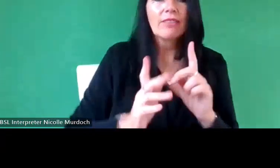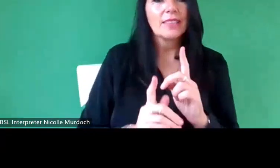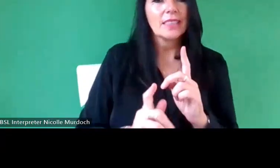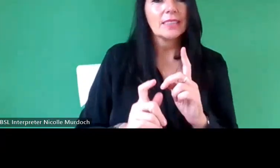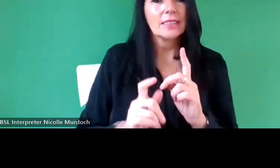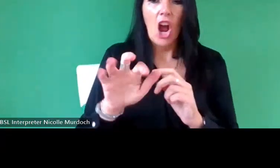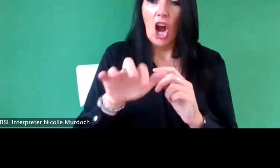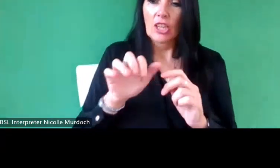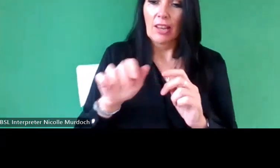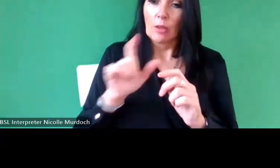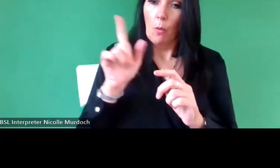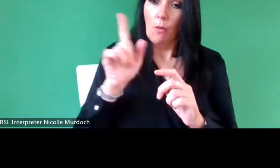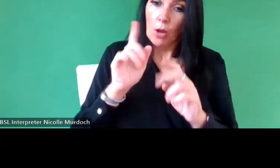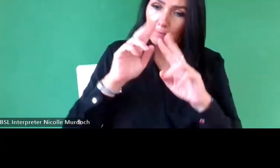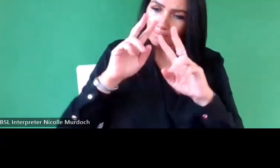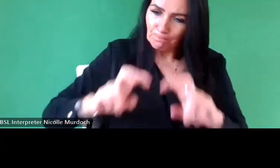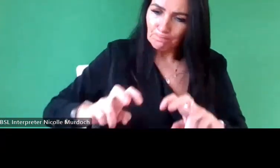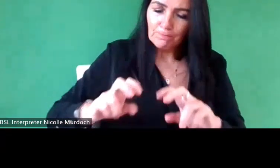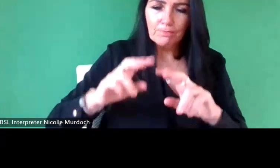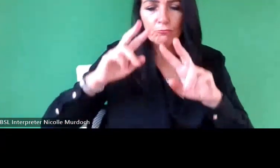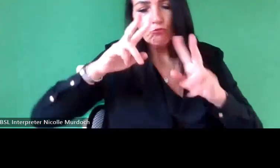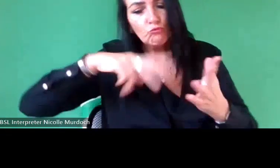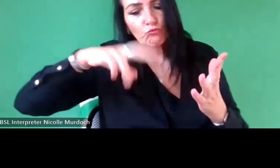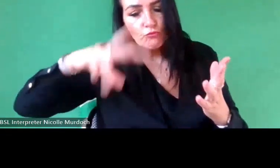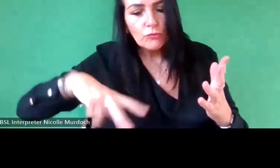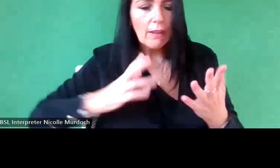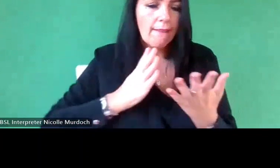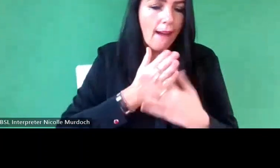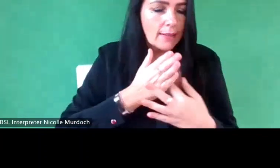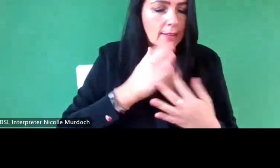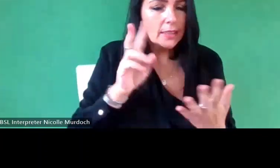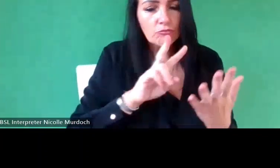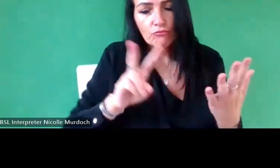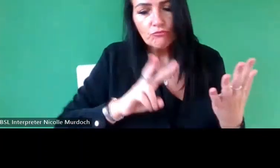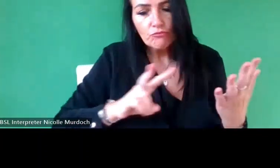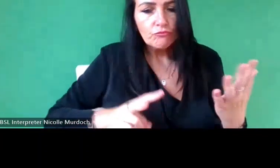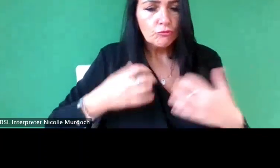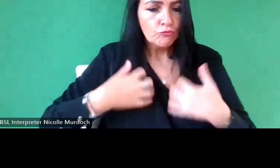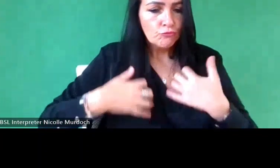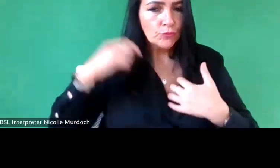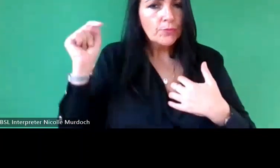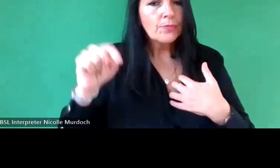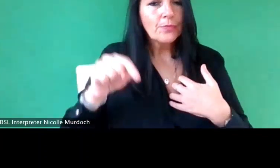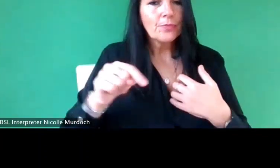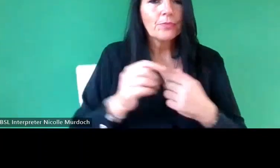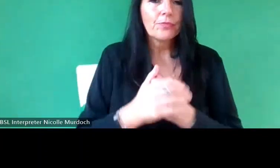looked at there to be used there to be accessed and so I think there's no archist who doesn't